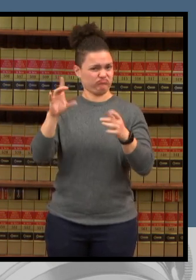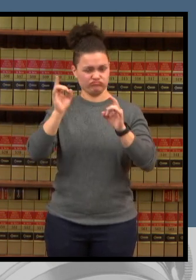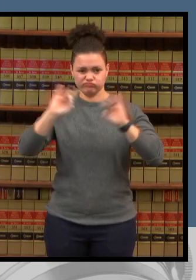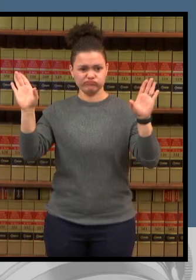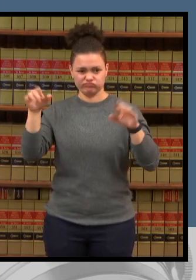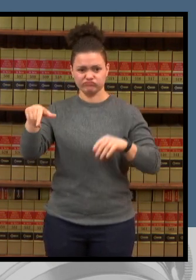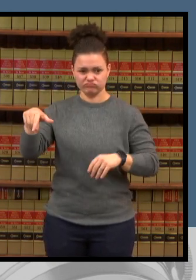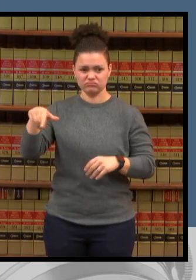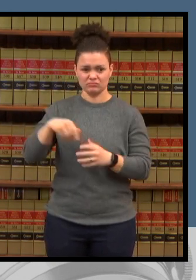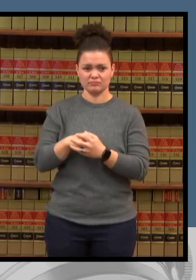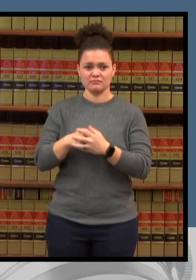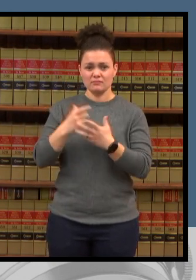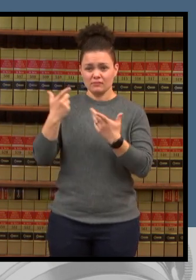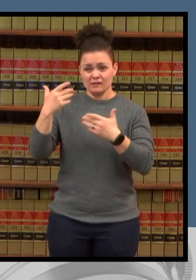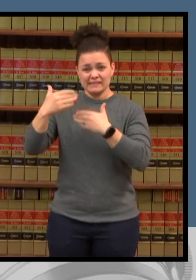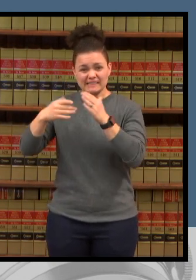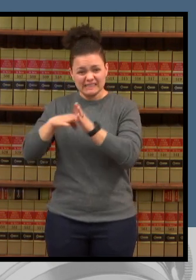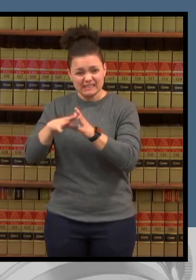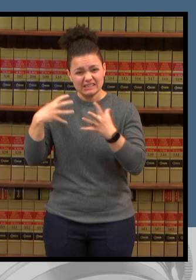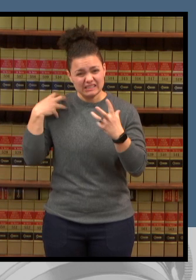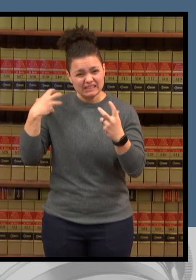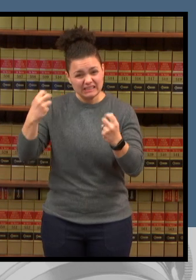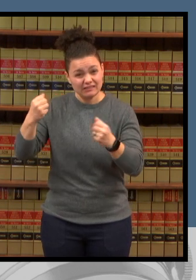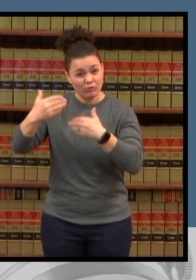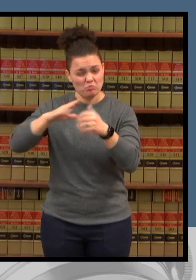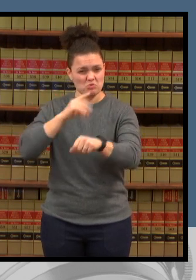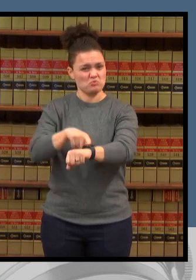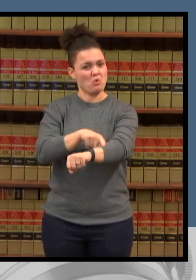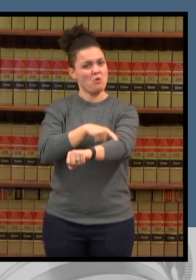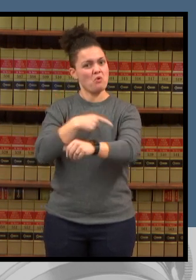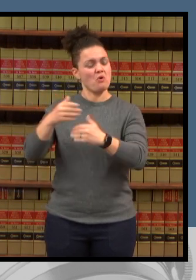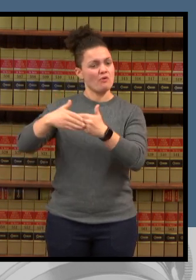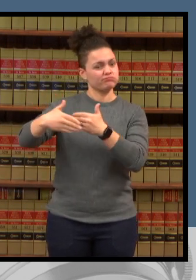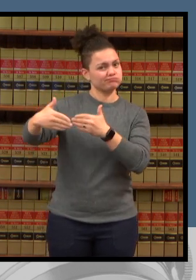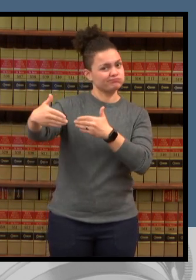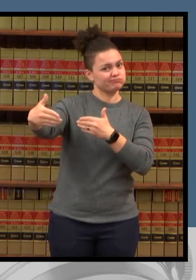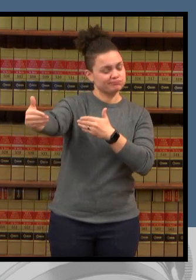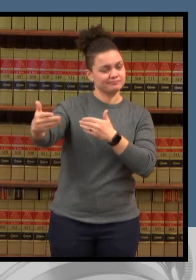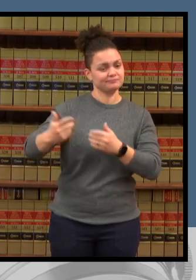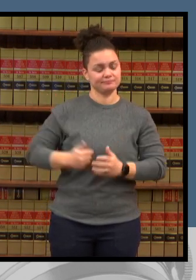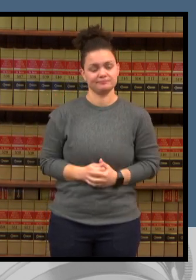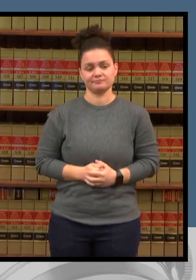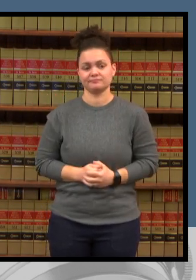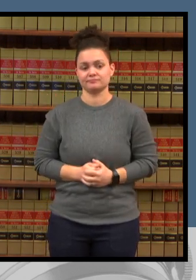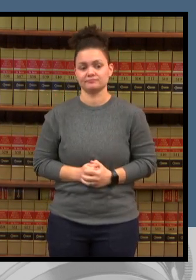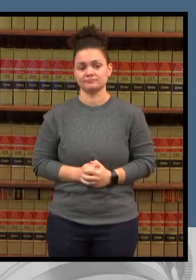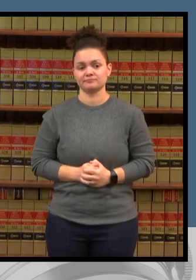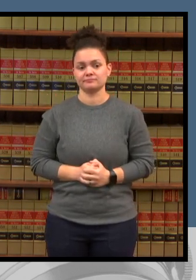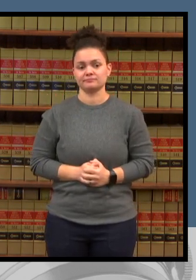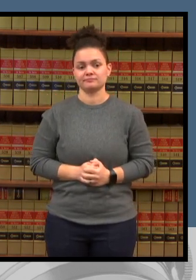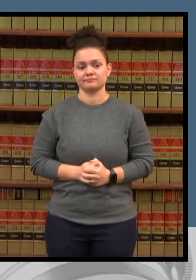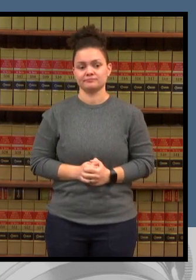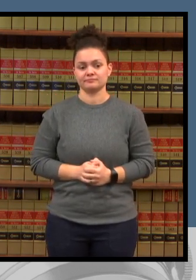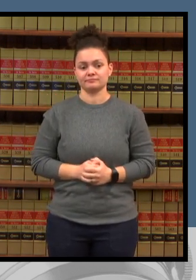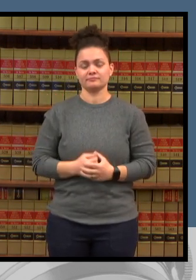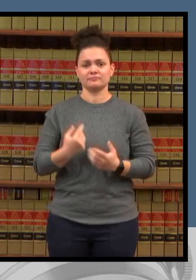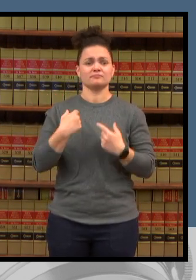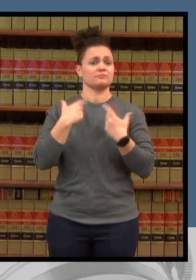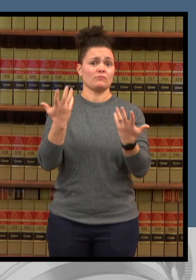a long hard road for so many people i also want to thank all the first responders from denver